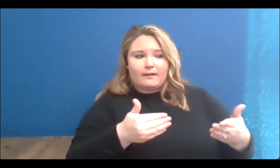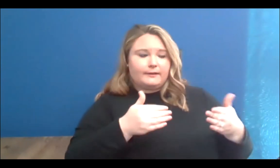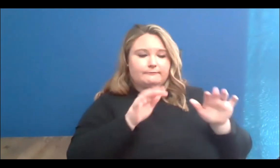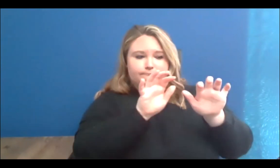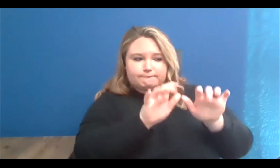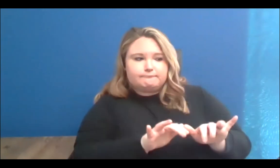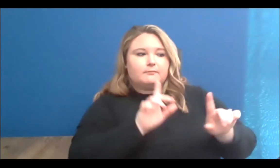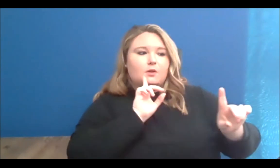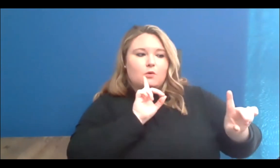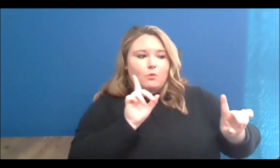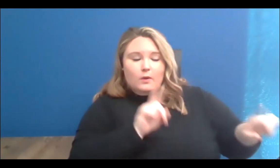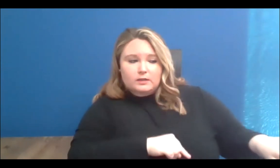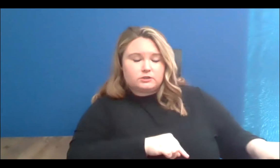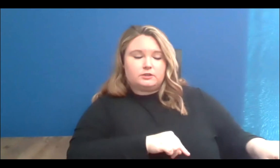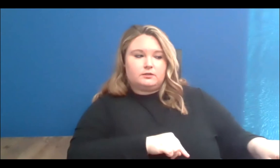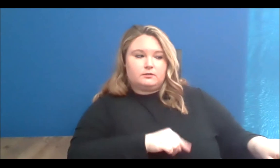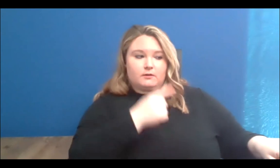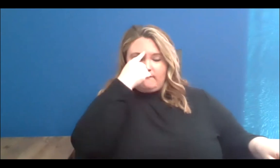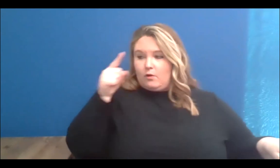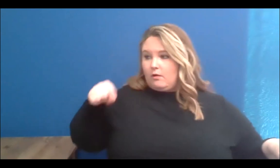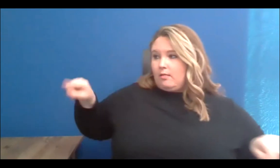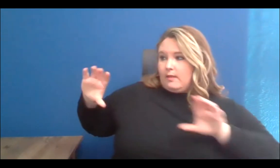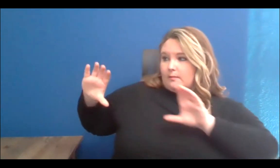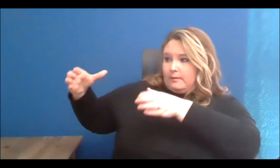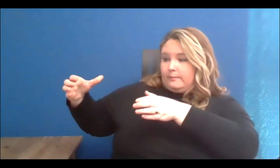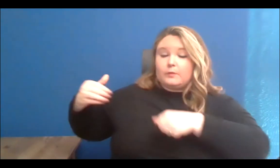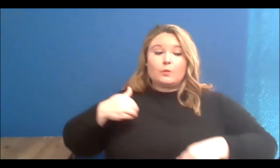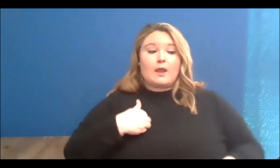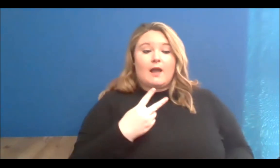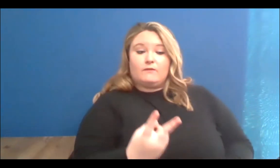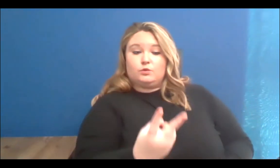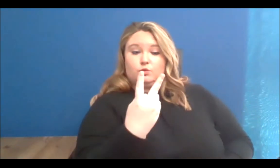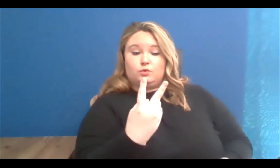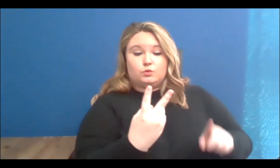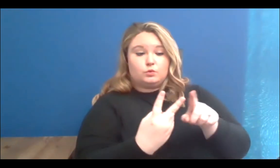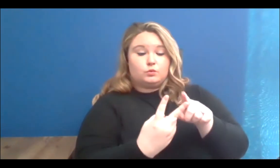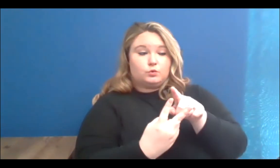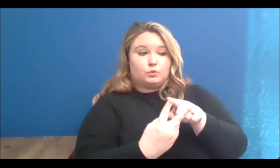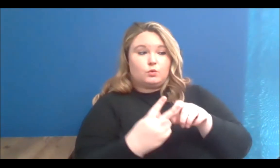We have two team members of Muse ARTS taking the questions through the